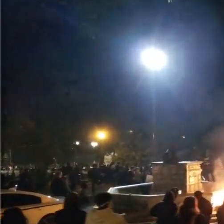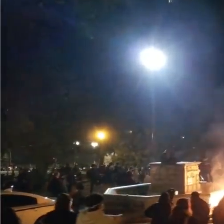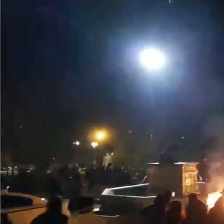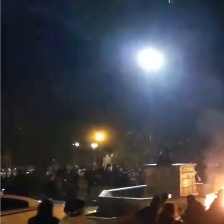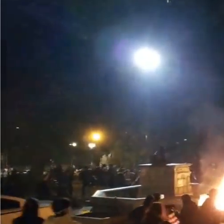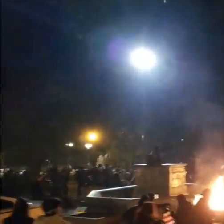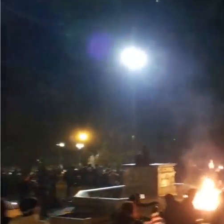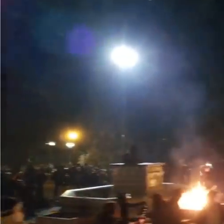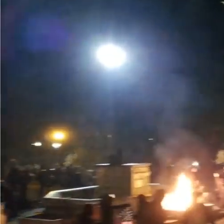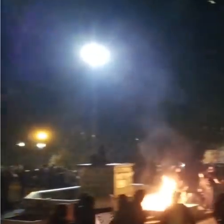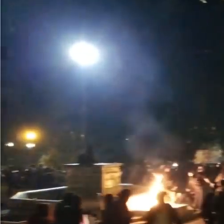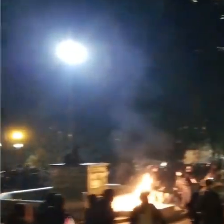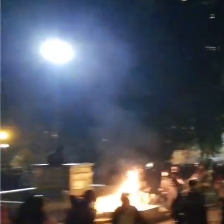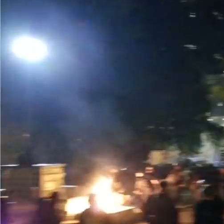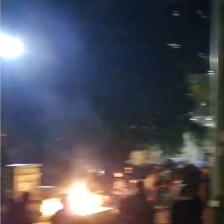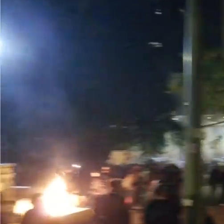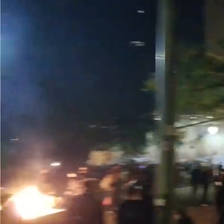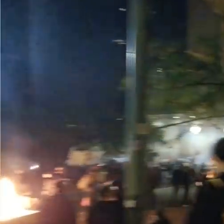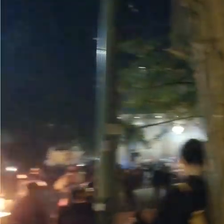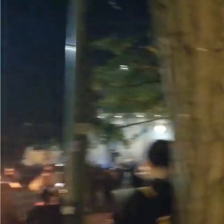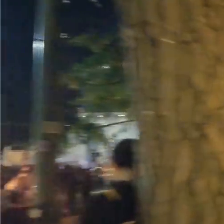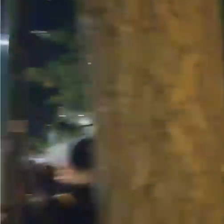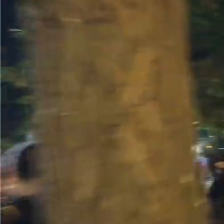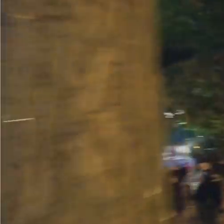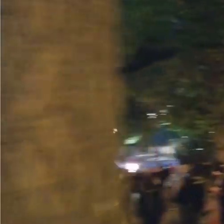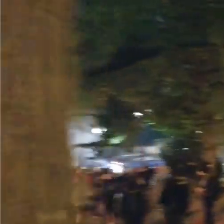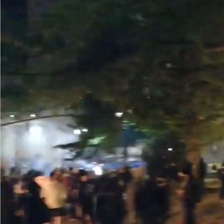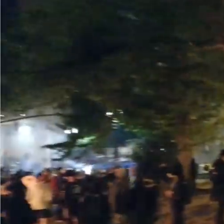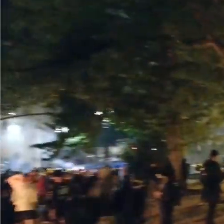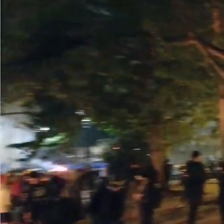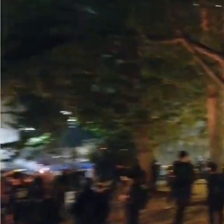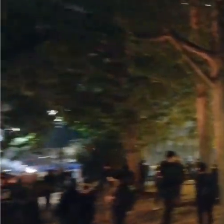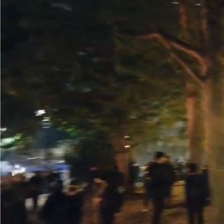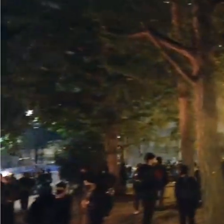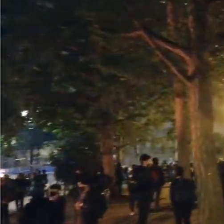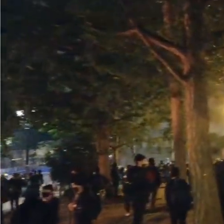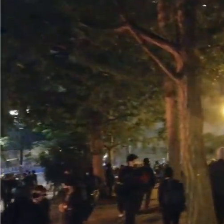but pay attention to the fires. You can see some really low